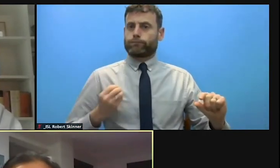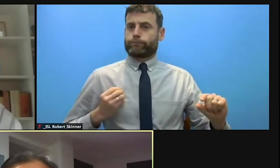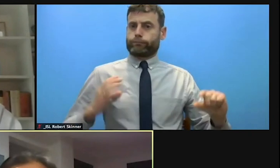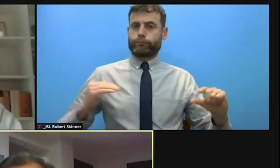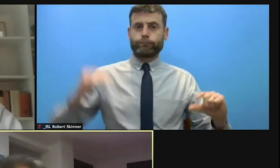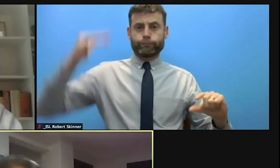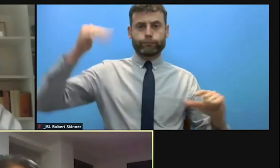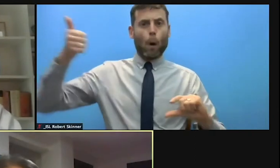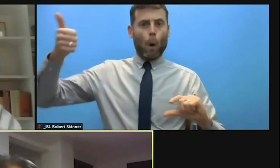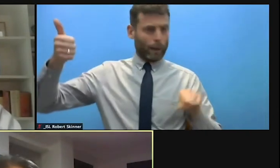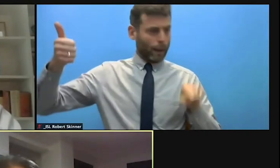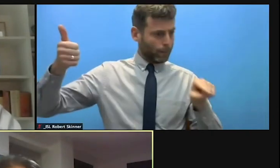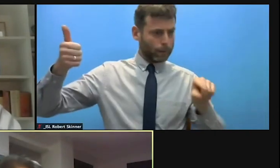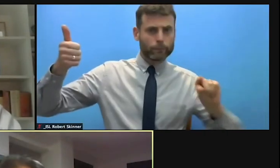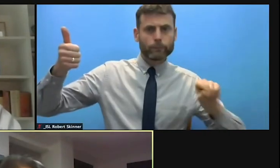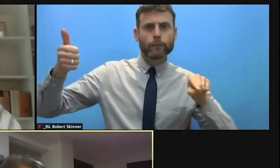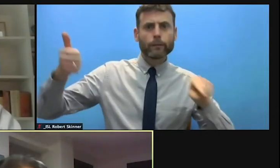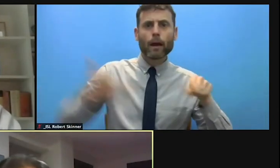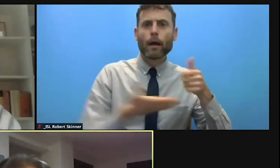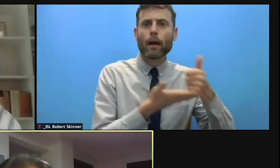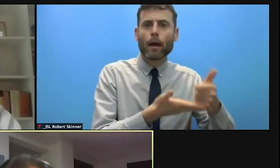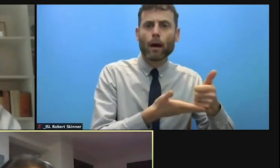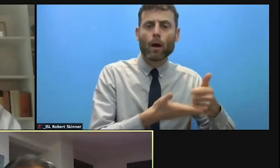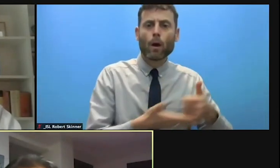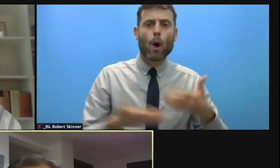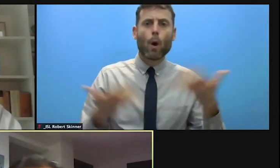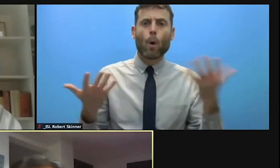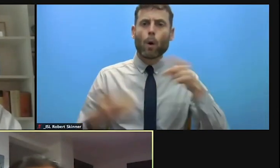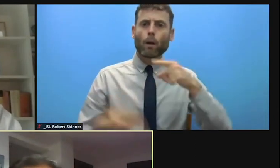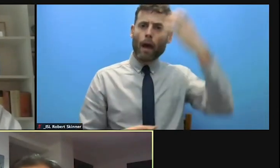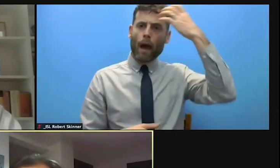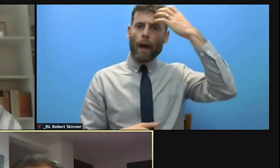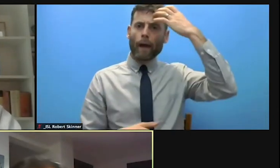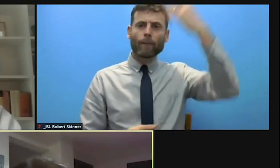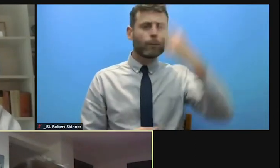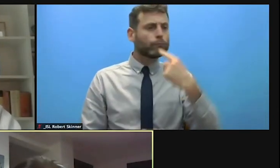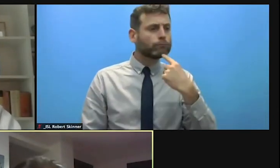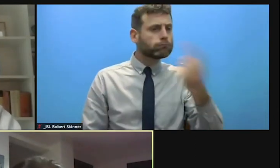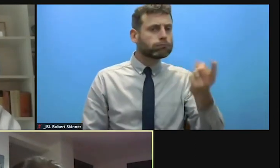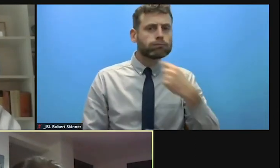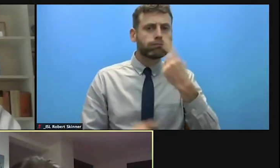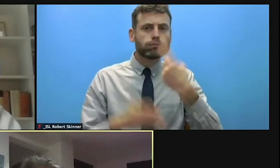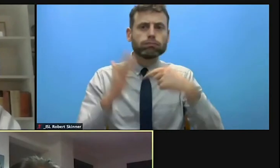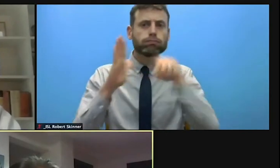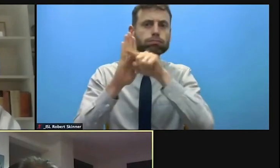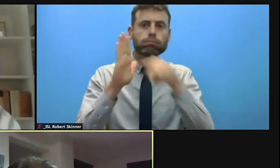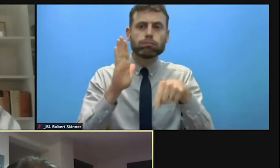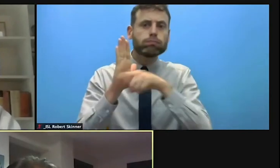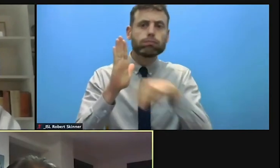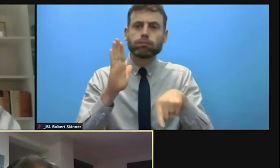to contain the spread of the virus. The enjoyment of social economic cultural rights have been